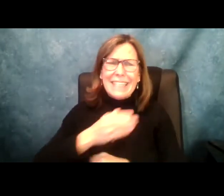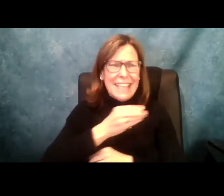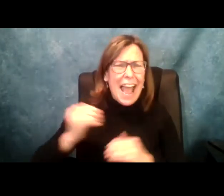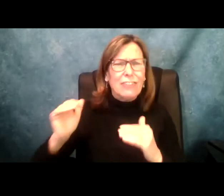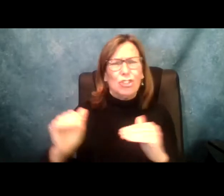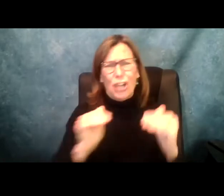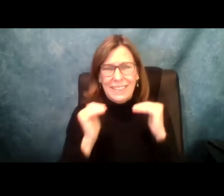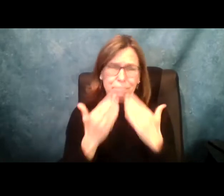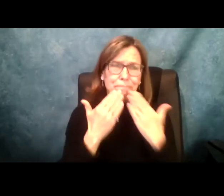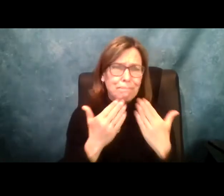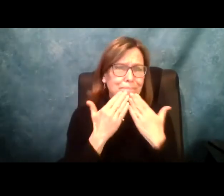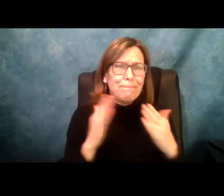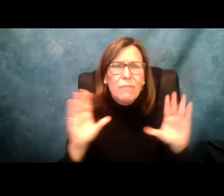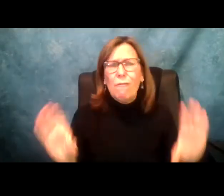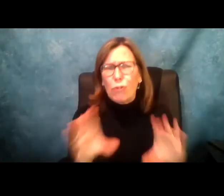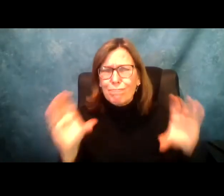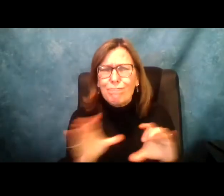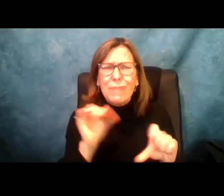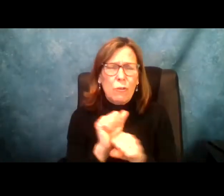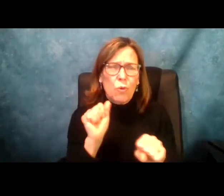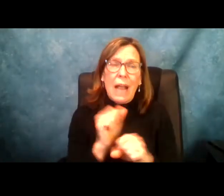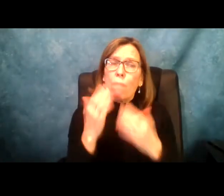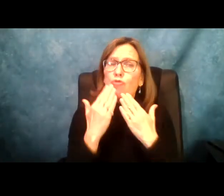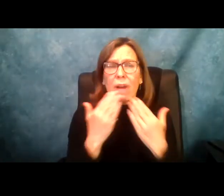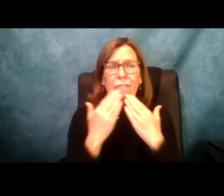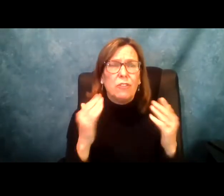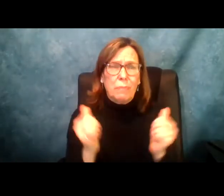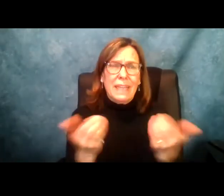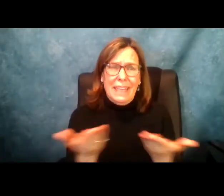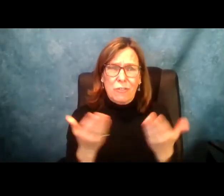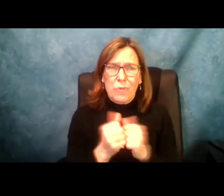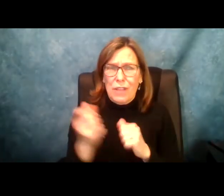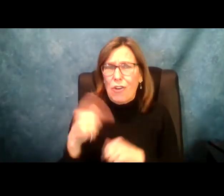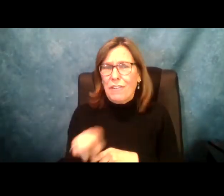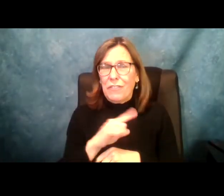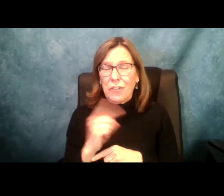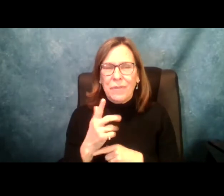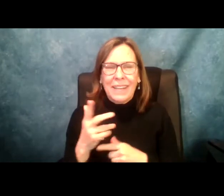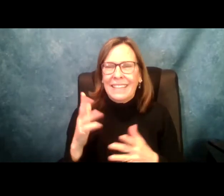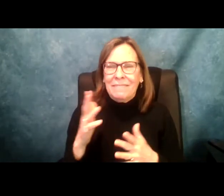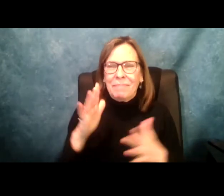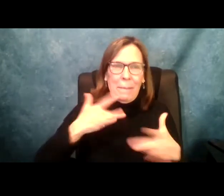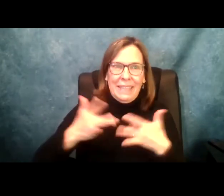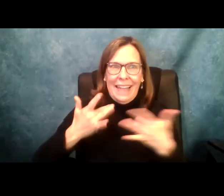dignity and justice. So thank you, thank you, thank you. Good luck today. Thank you for your organizing. And I'm